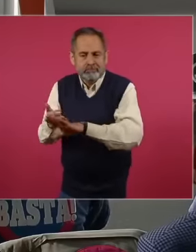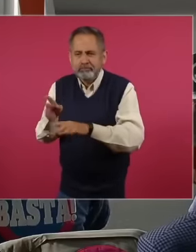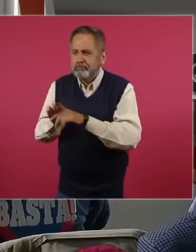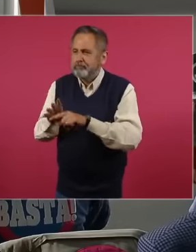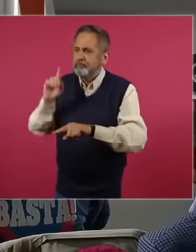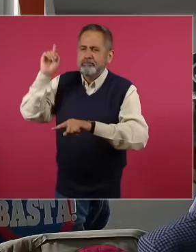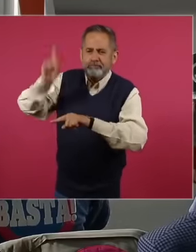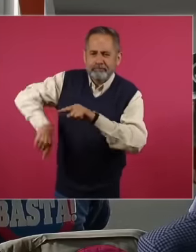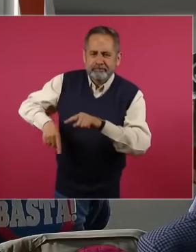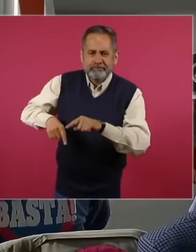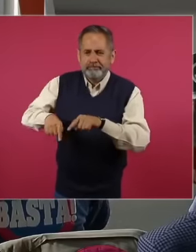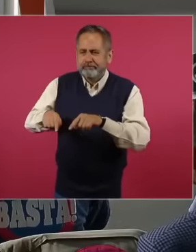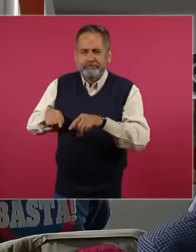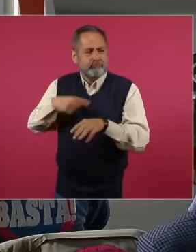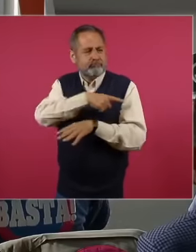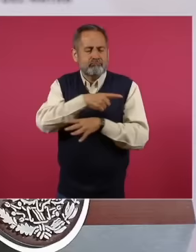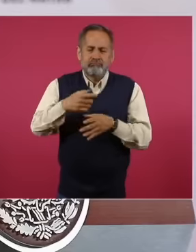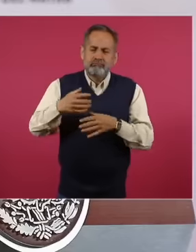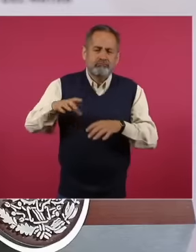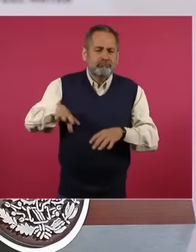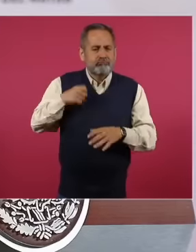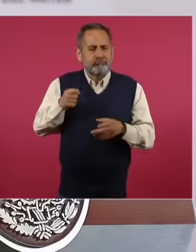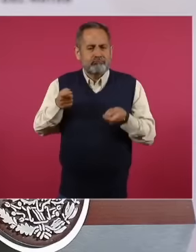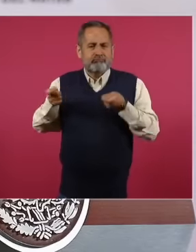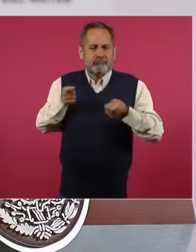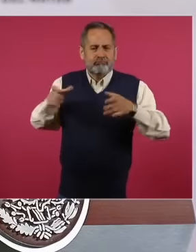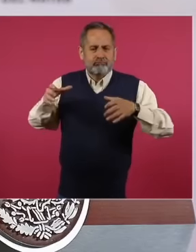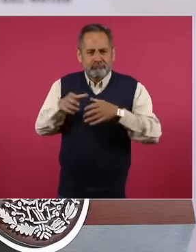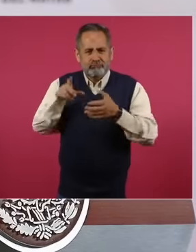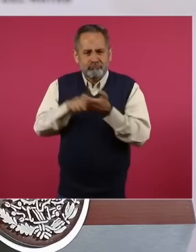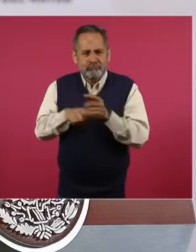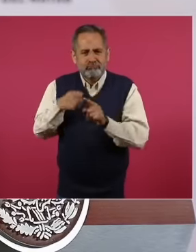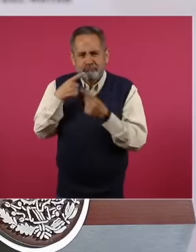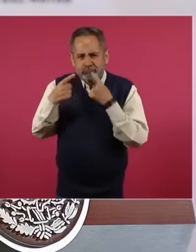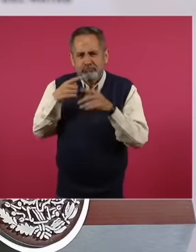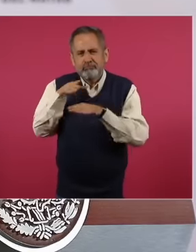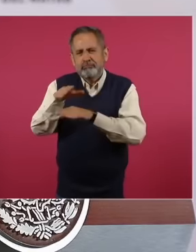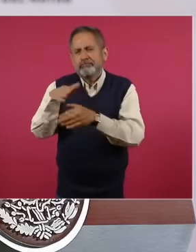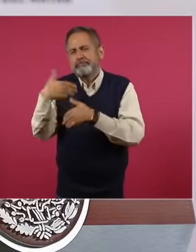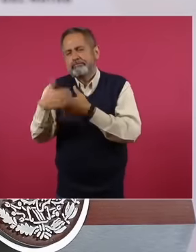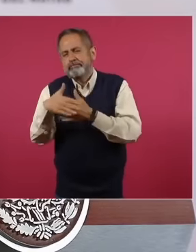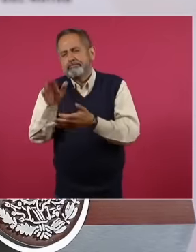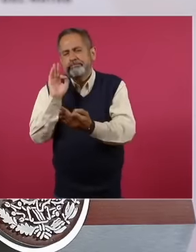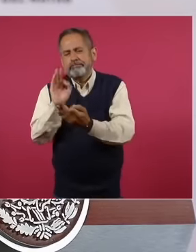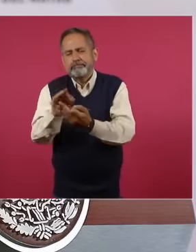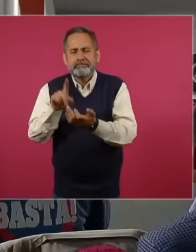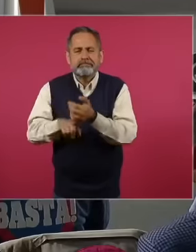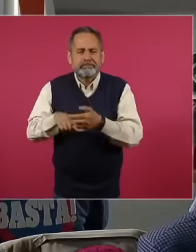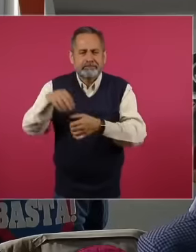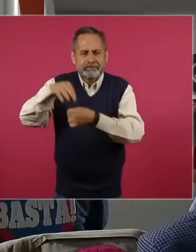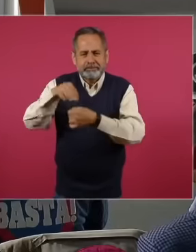that also came from that judiciary in the context of the June 2 elections. Well,